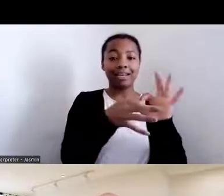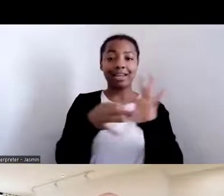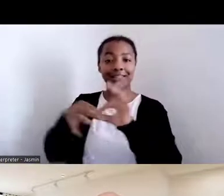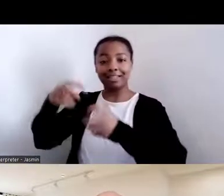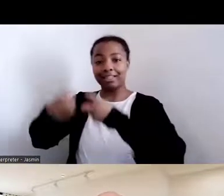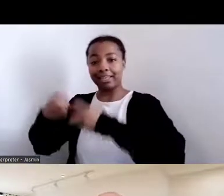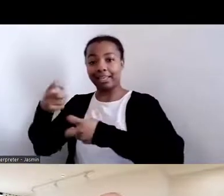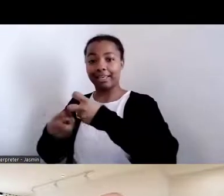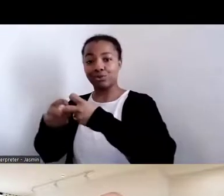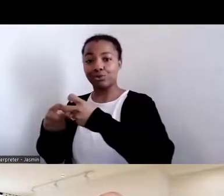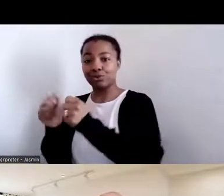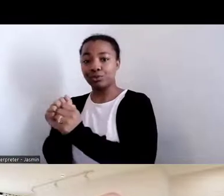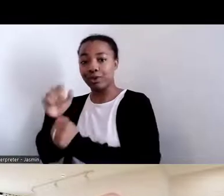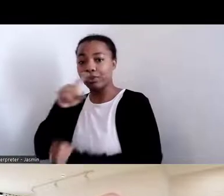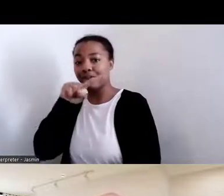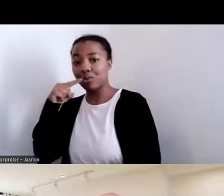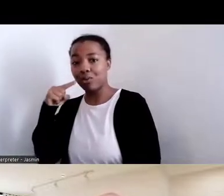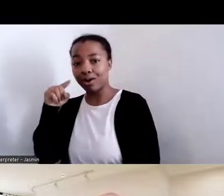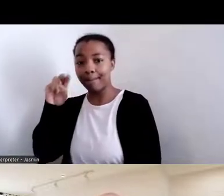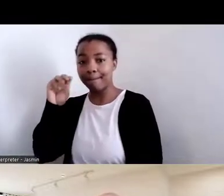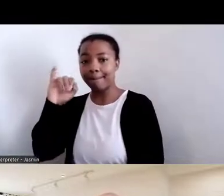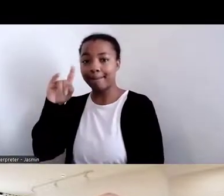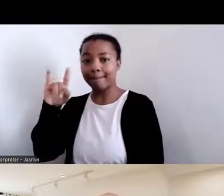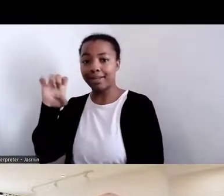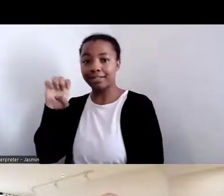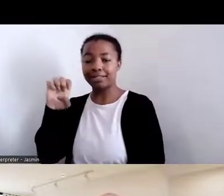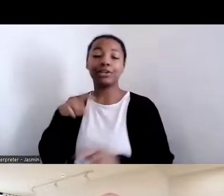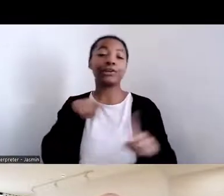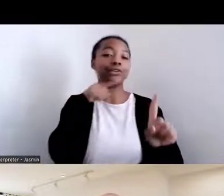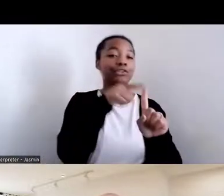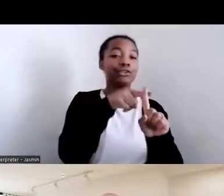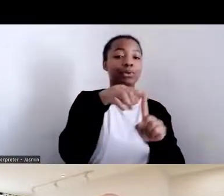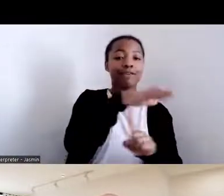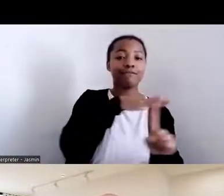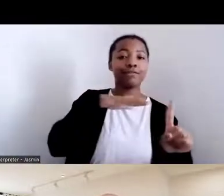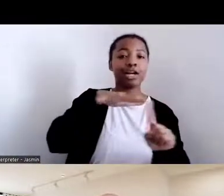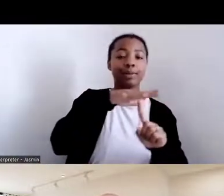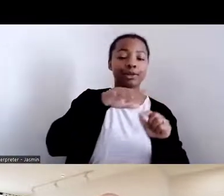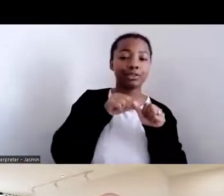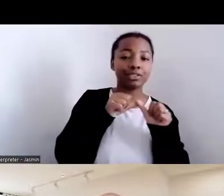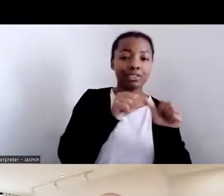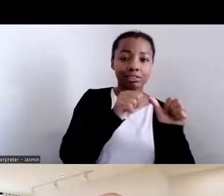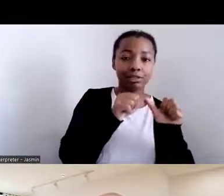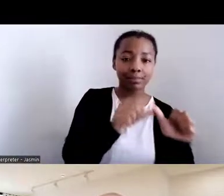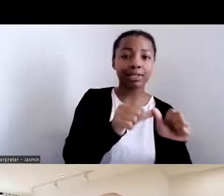priority areas of environmental sustainability, social justice, and nutrition security.